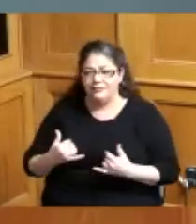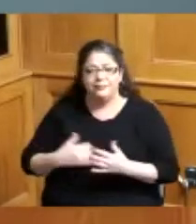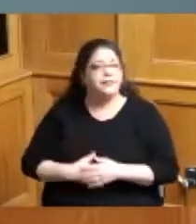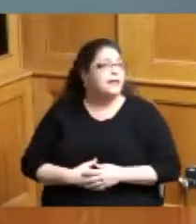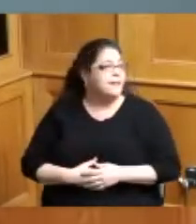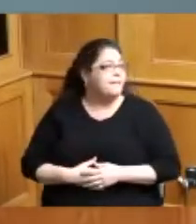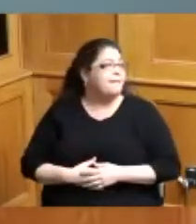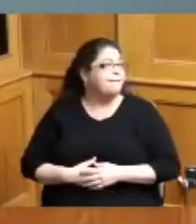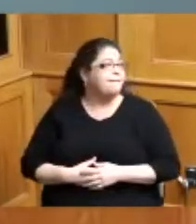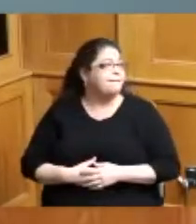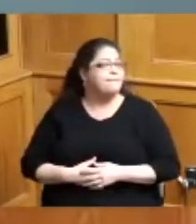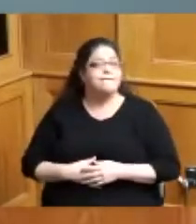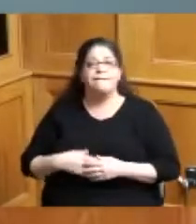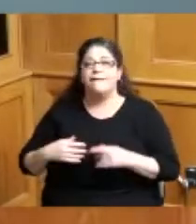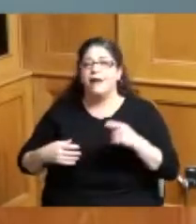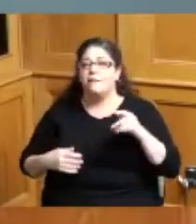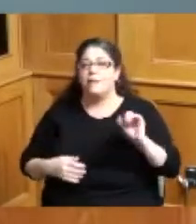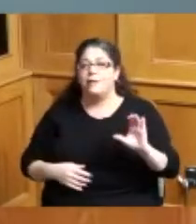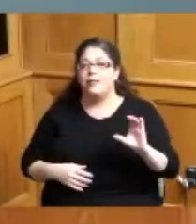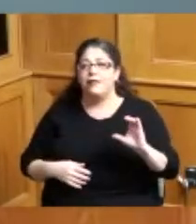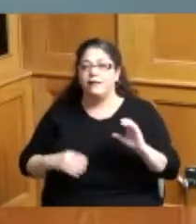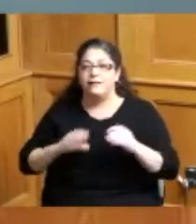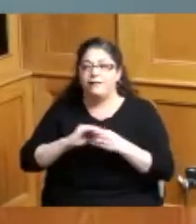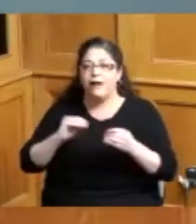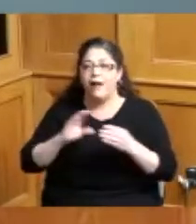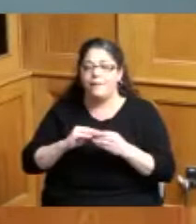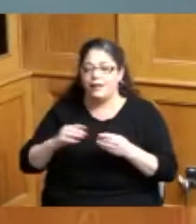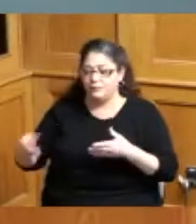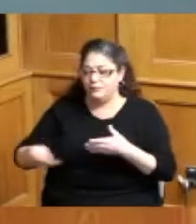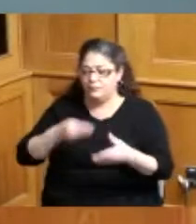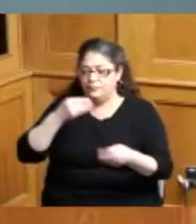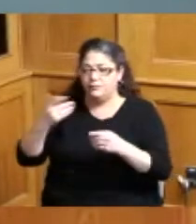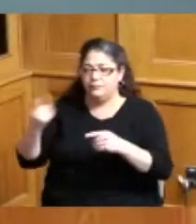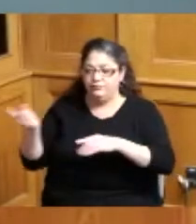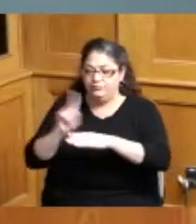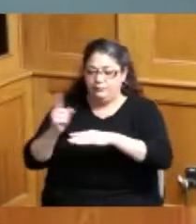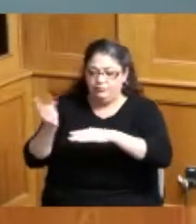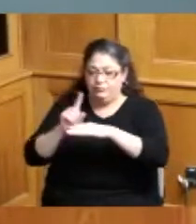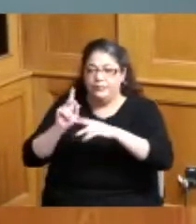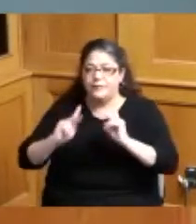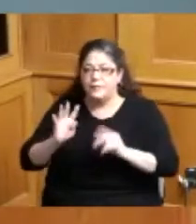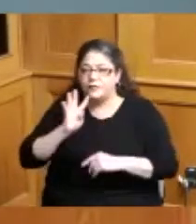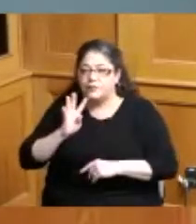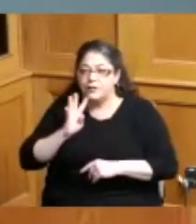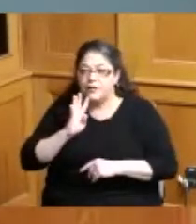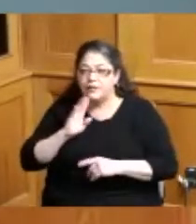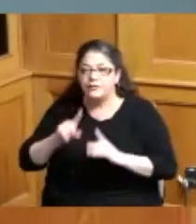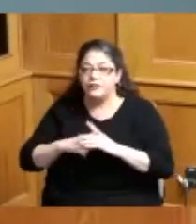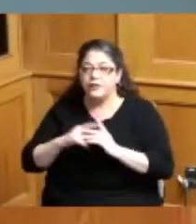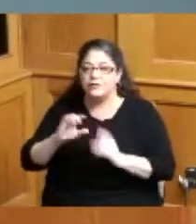to go to public comments I'm not sure what order they're in but I'm going to start with CJ Carr